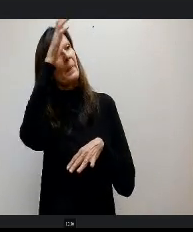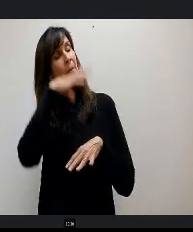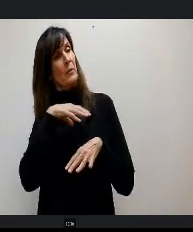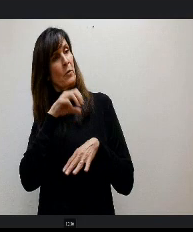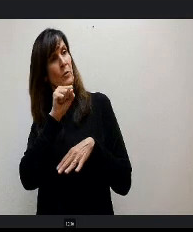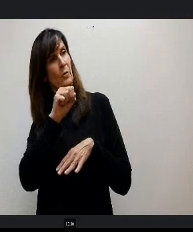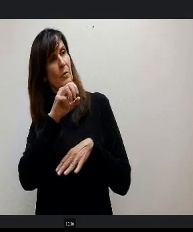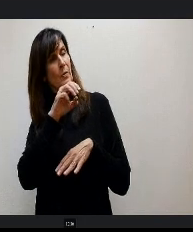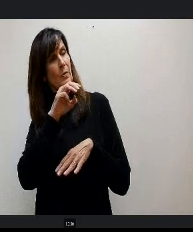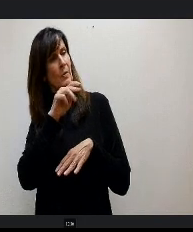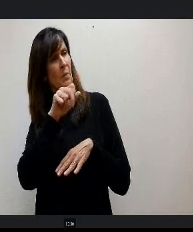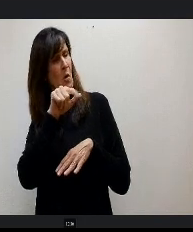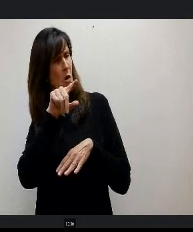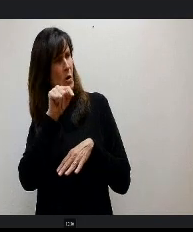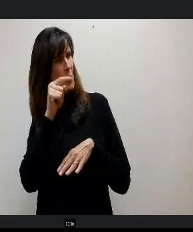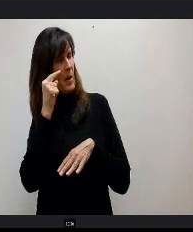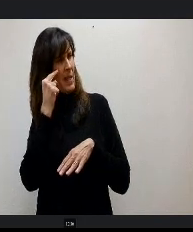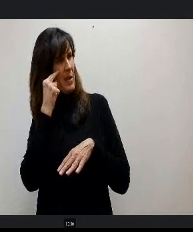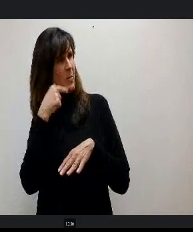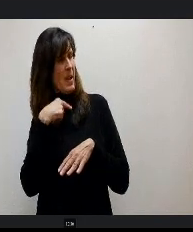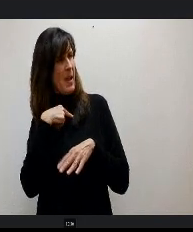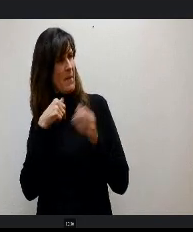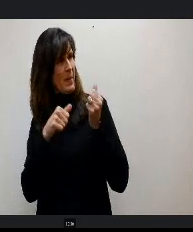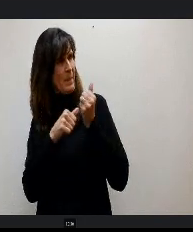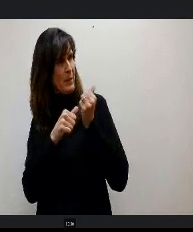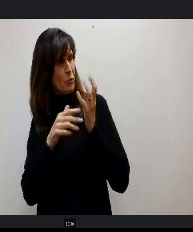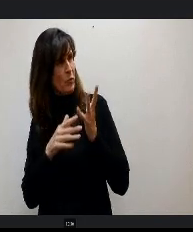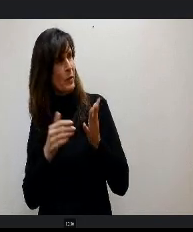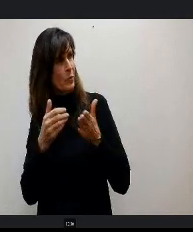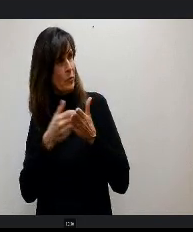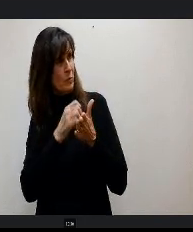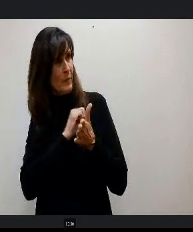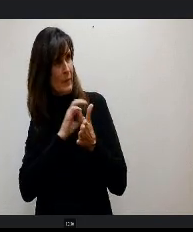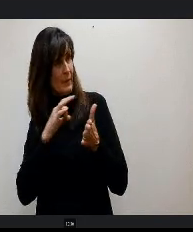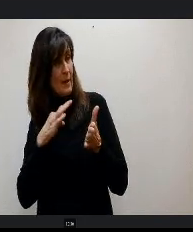we have some new administrators and new staff members to share